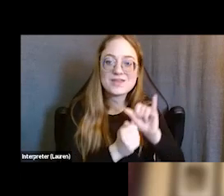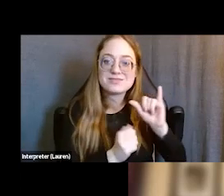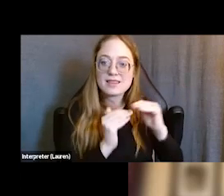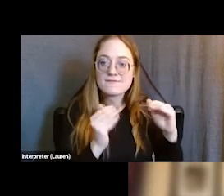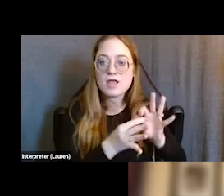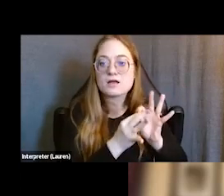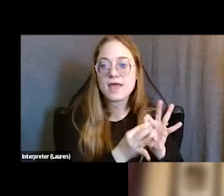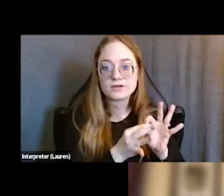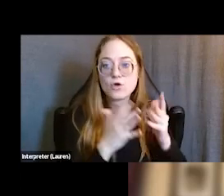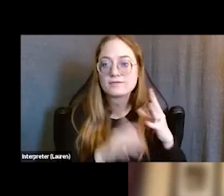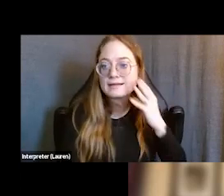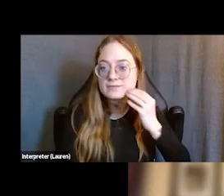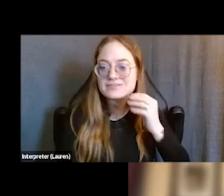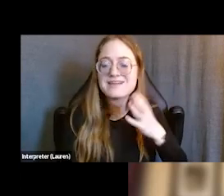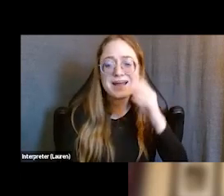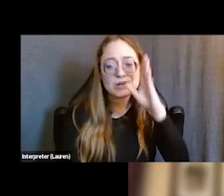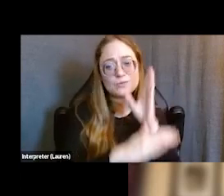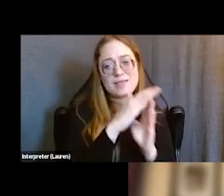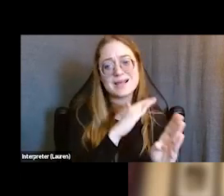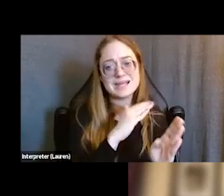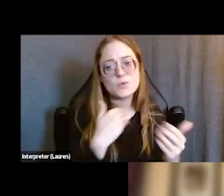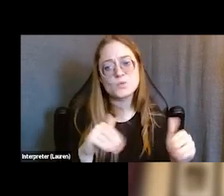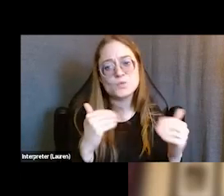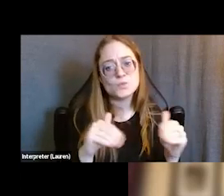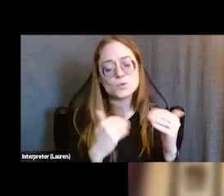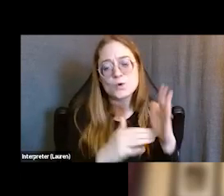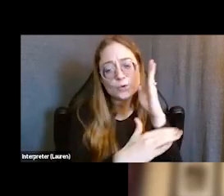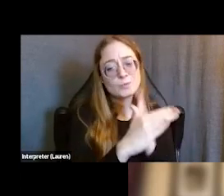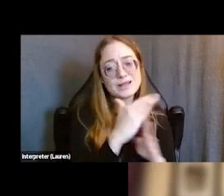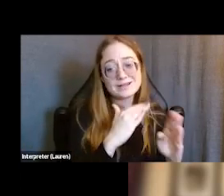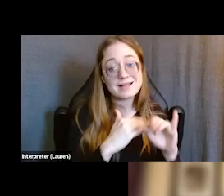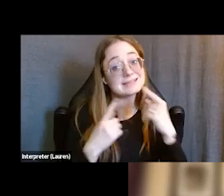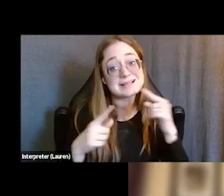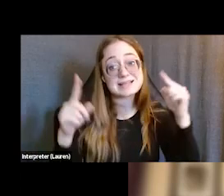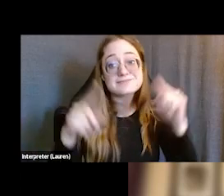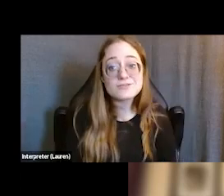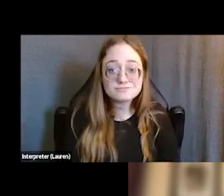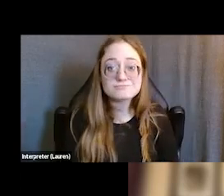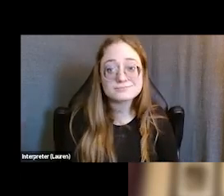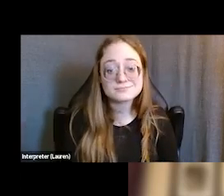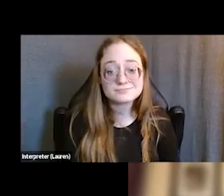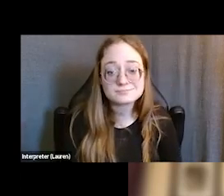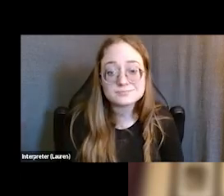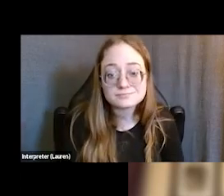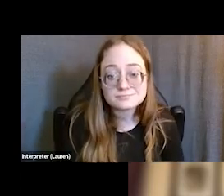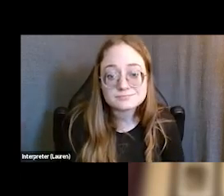but also humility, we've found to be really successful. We've mentioned that we have partnerships